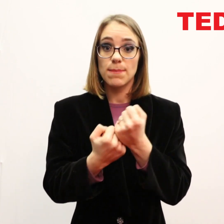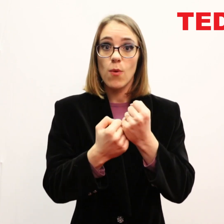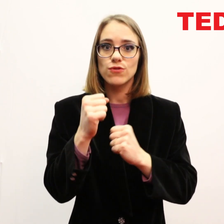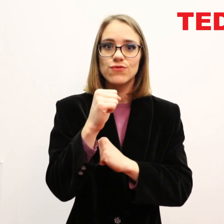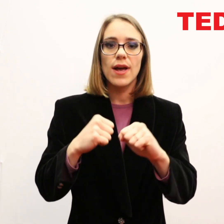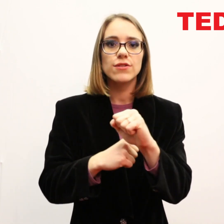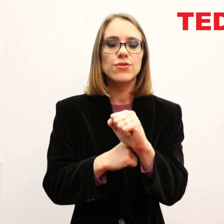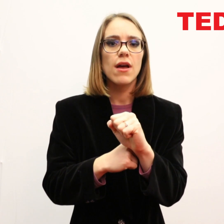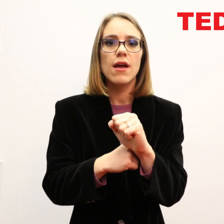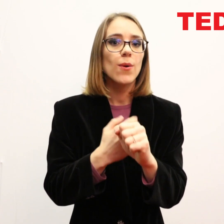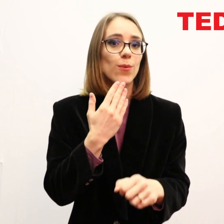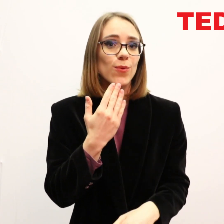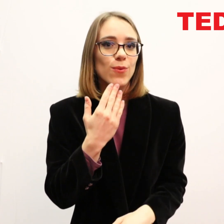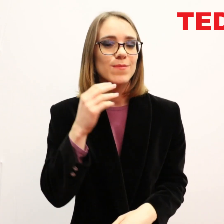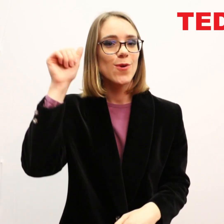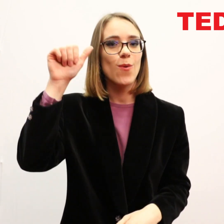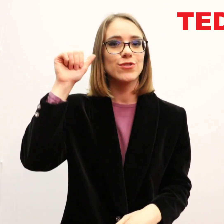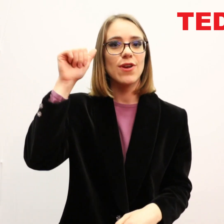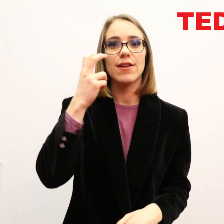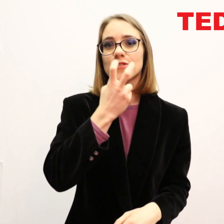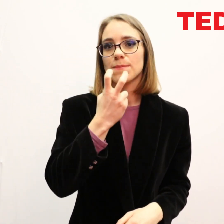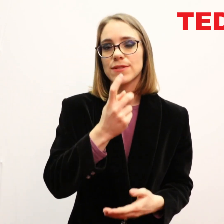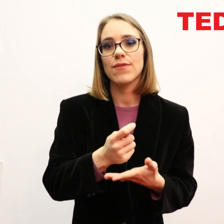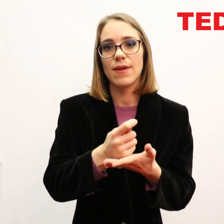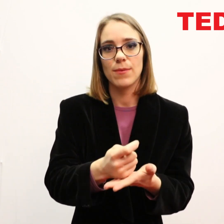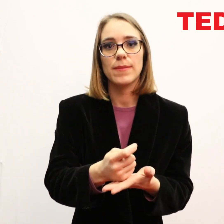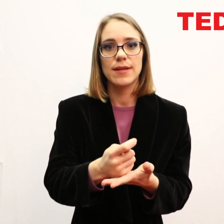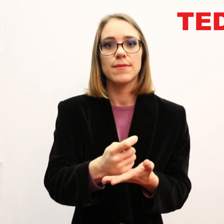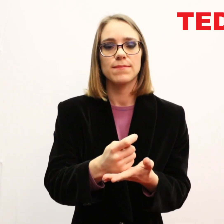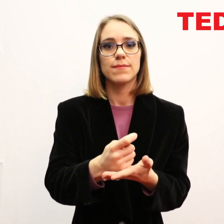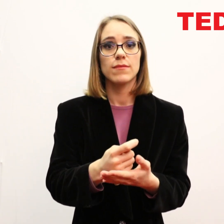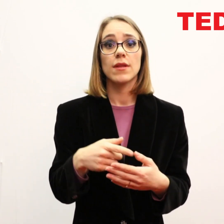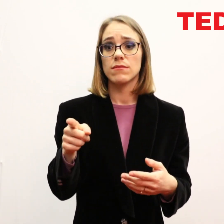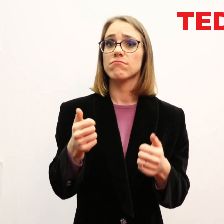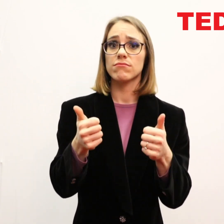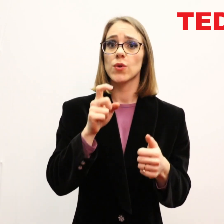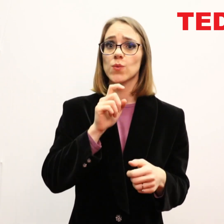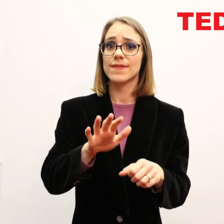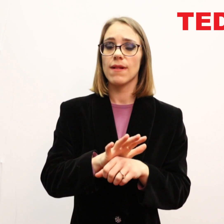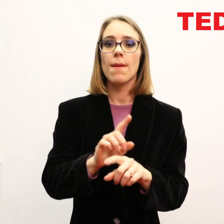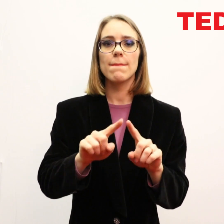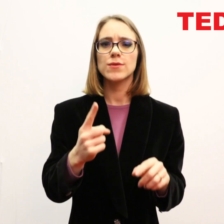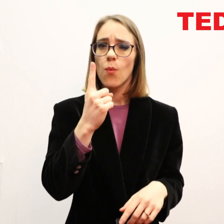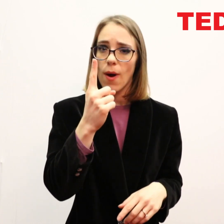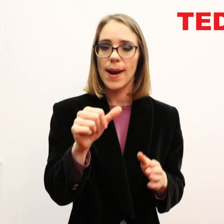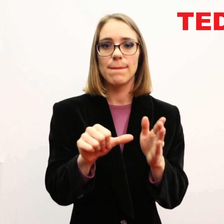by a support structure that includes audiologists and speech therapists. While this may be useful,